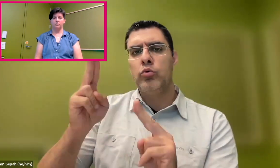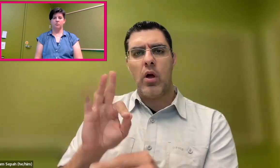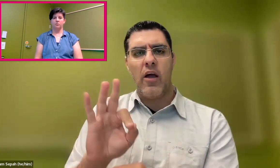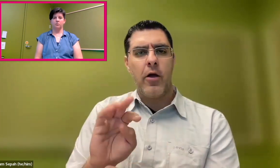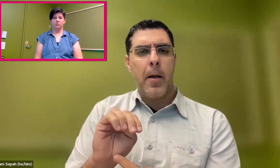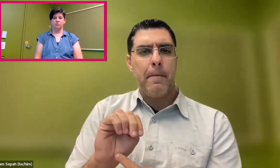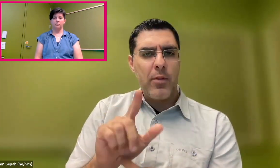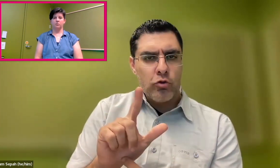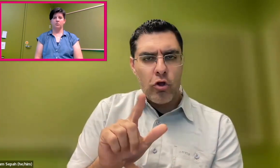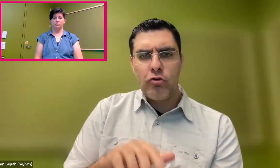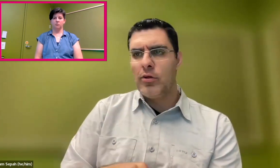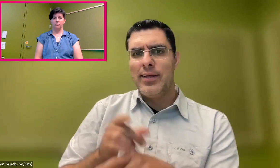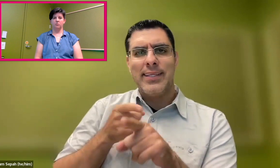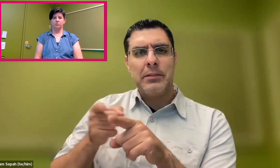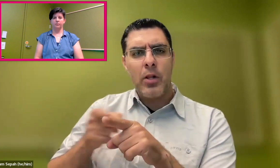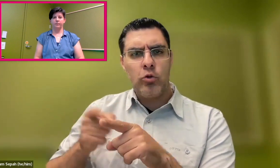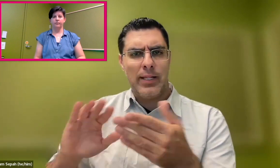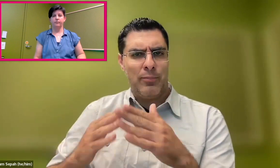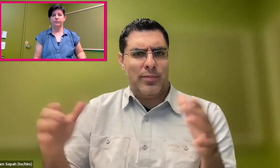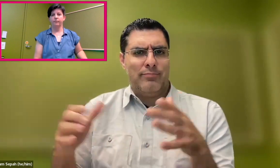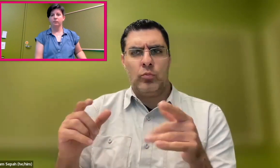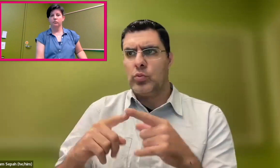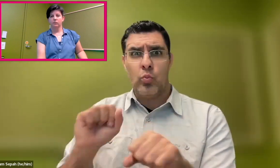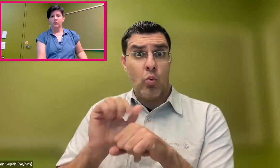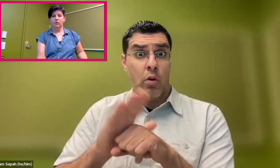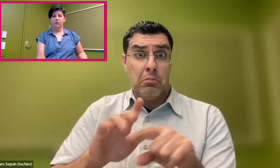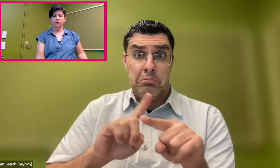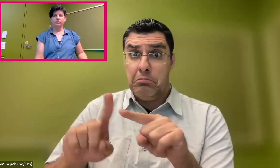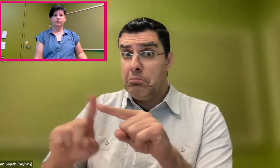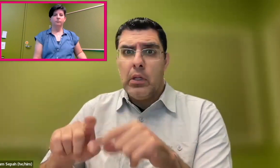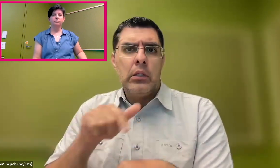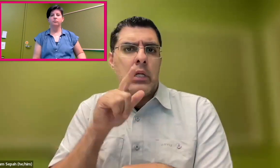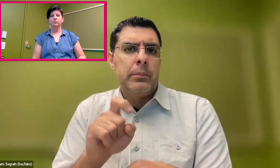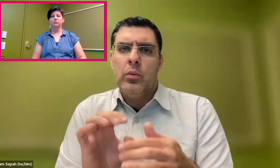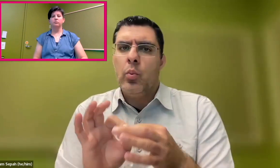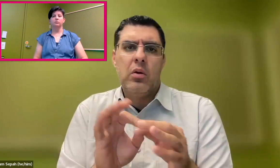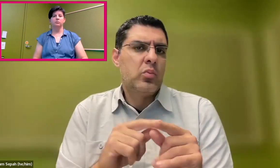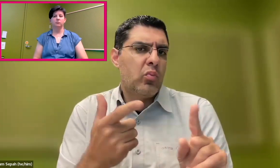We recently had one, and it was the world's most successful competition to date.